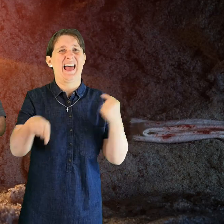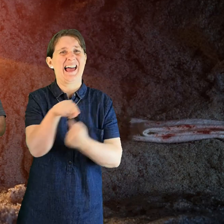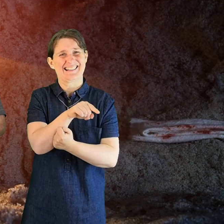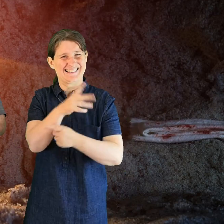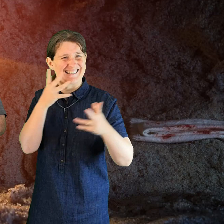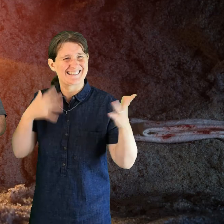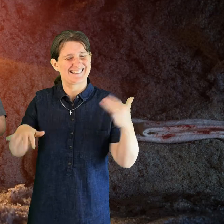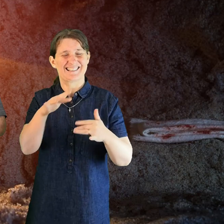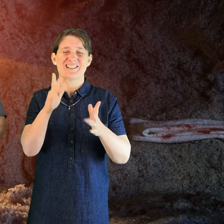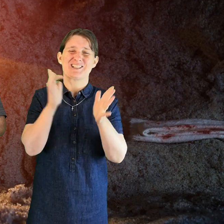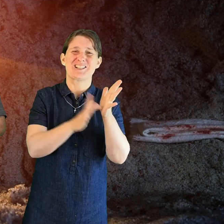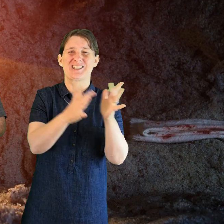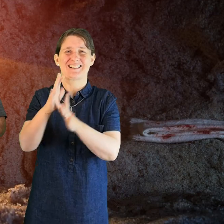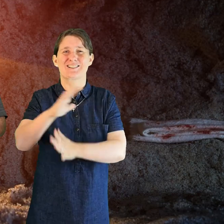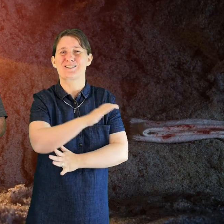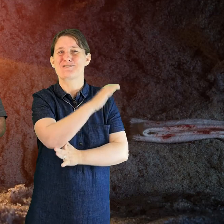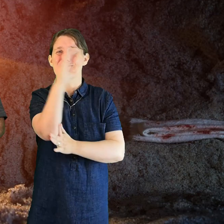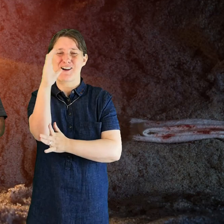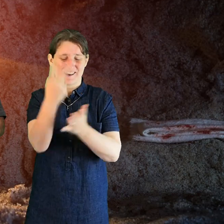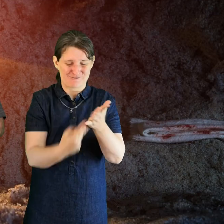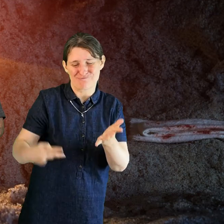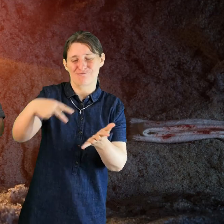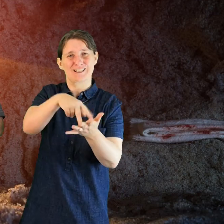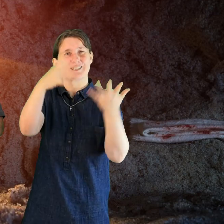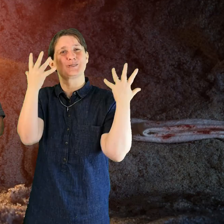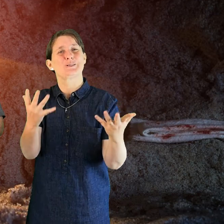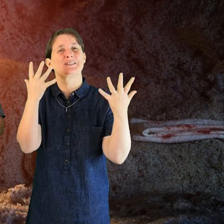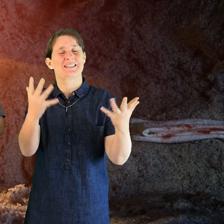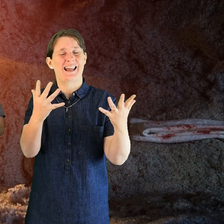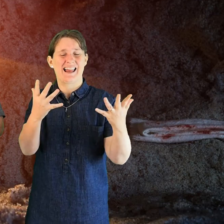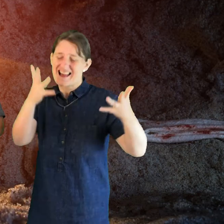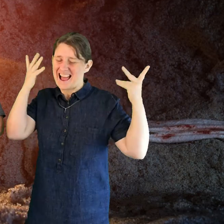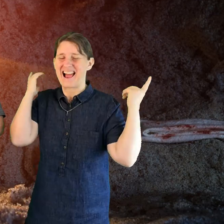Jesus Christ is risen today Alleluia